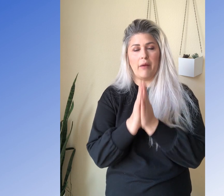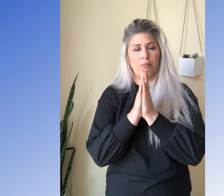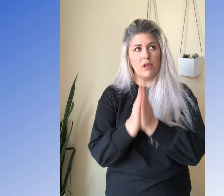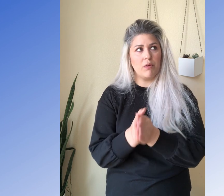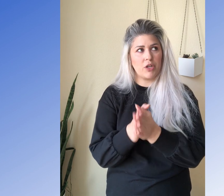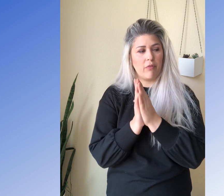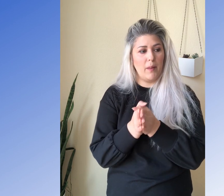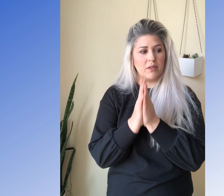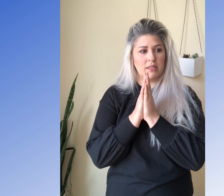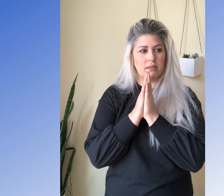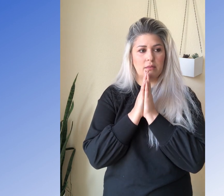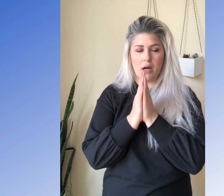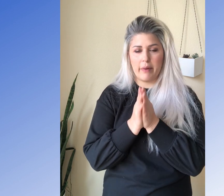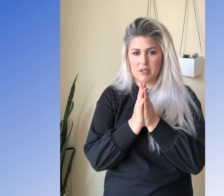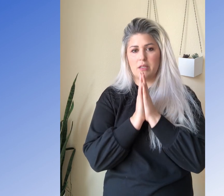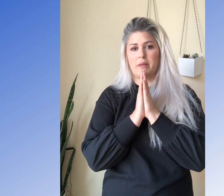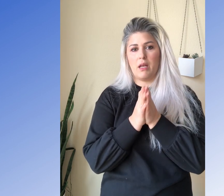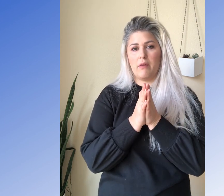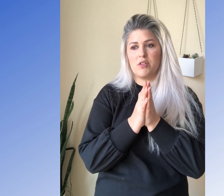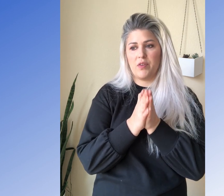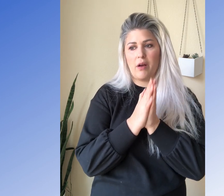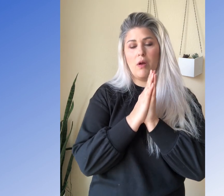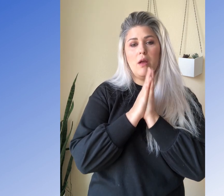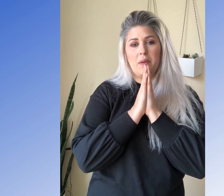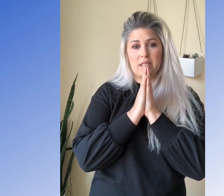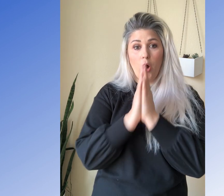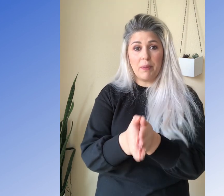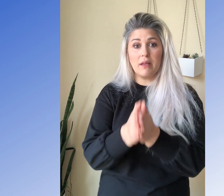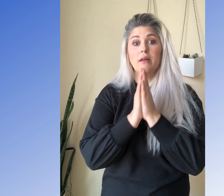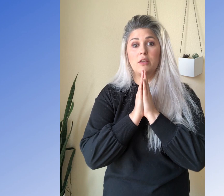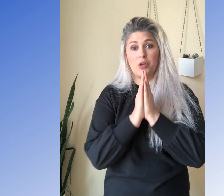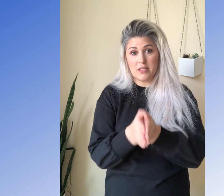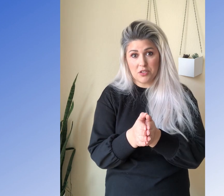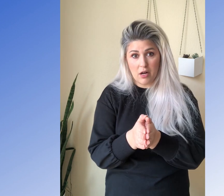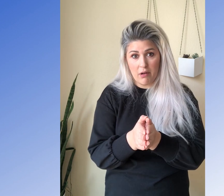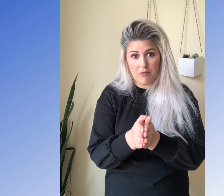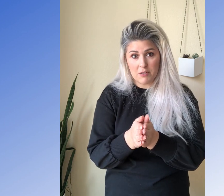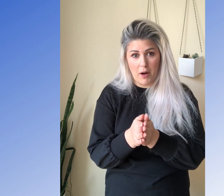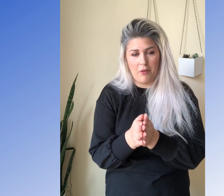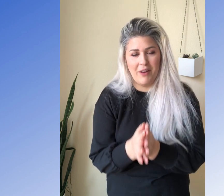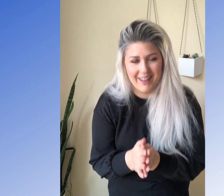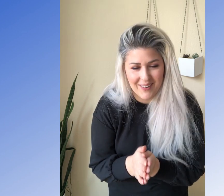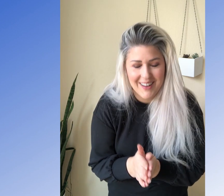I really wish I had remembered to talk about this at the beginning of this video because I'm hoping that you guys all stuck around for this part of the video.